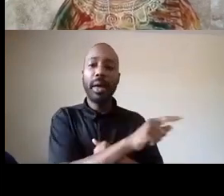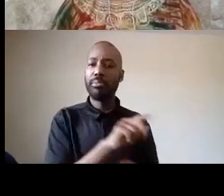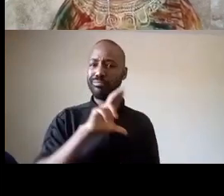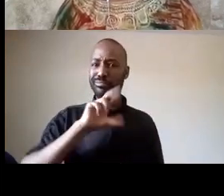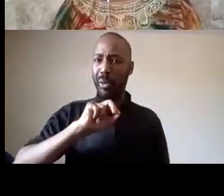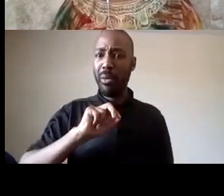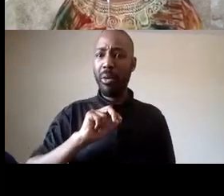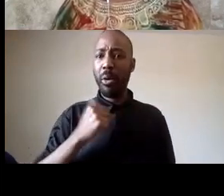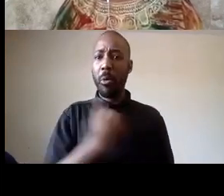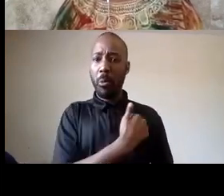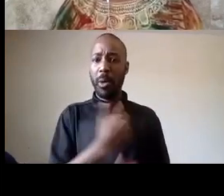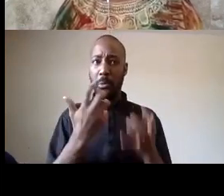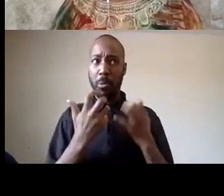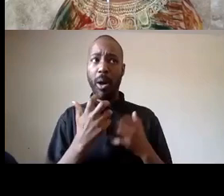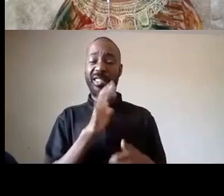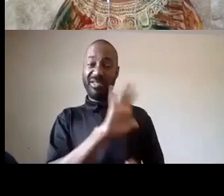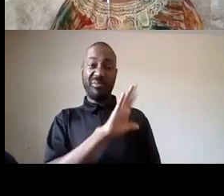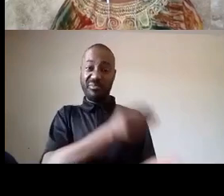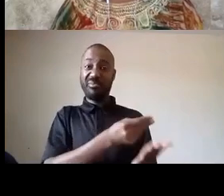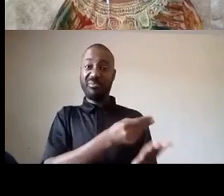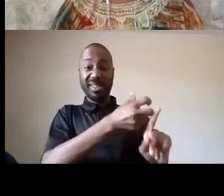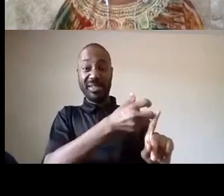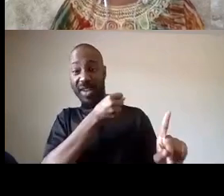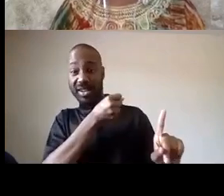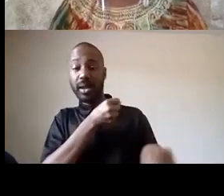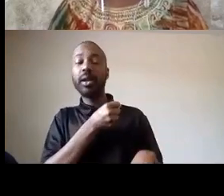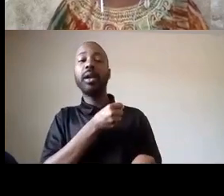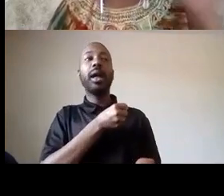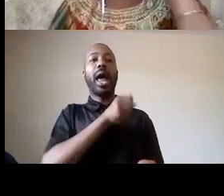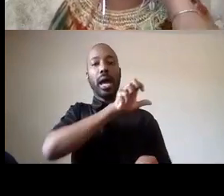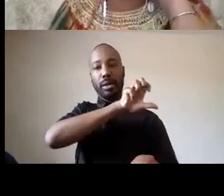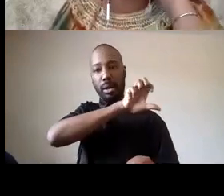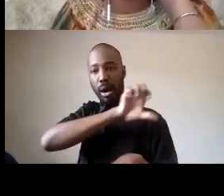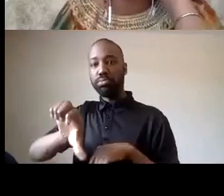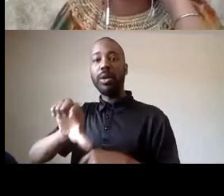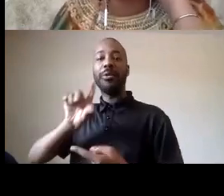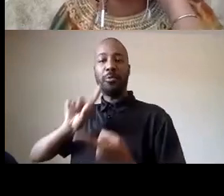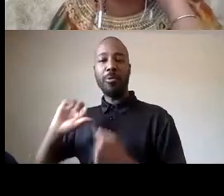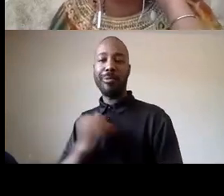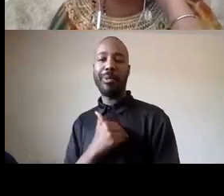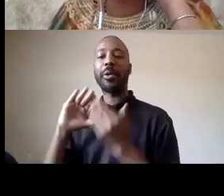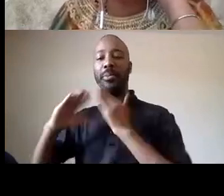them defunded and we need resources for our community another question dr abdullah great to hear from you oh